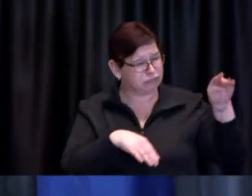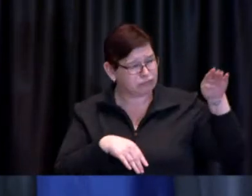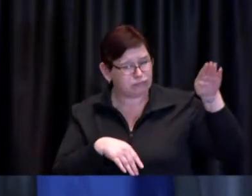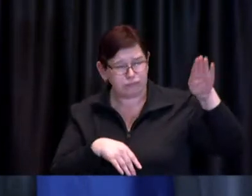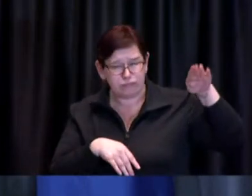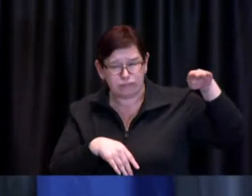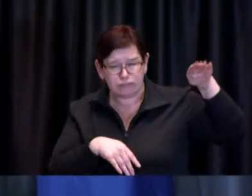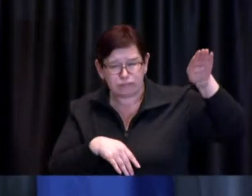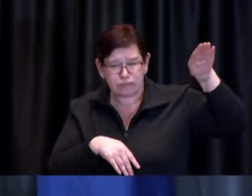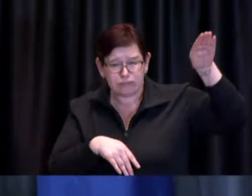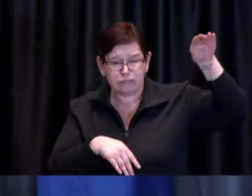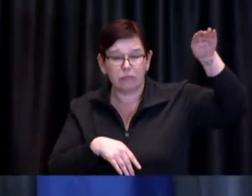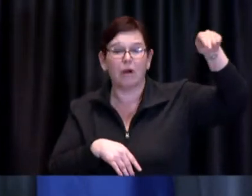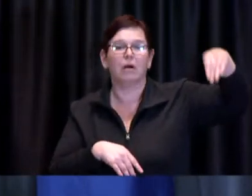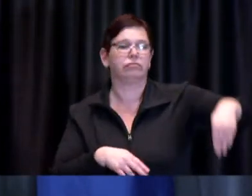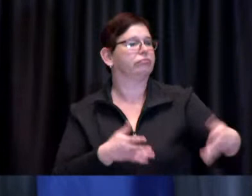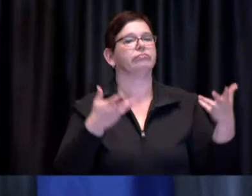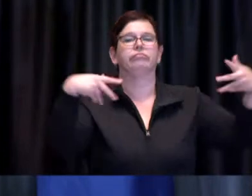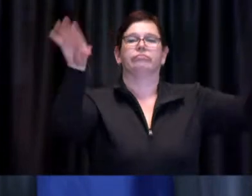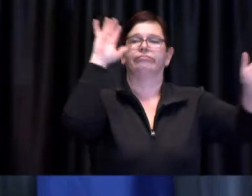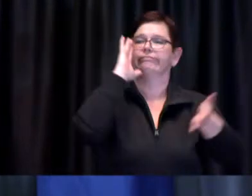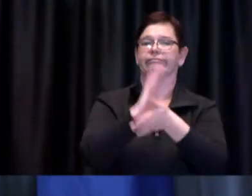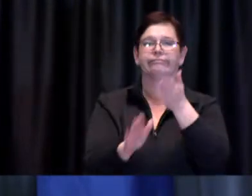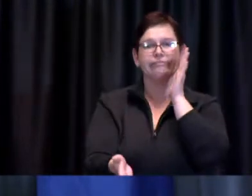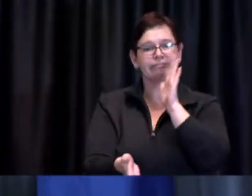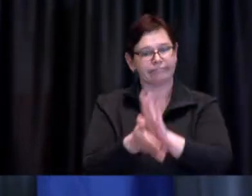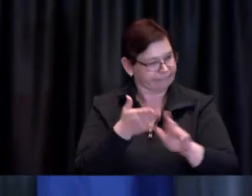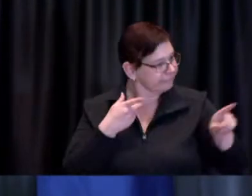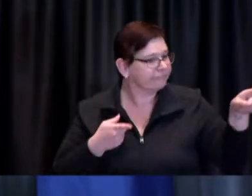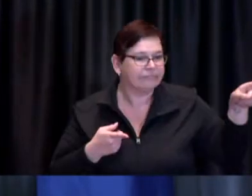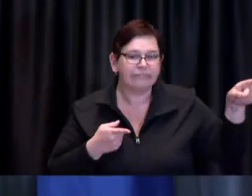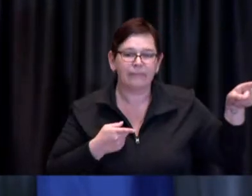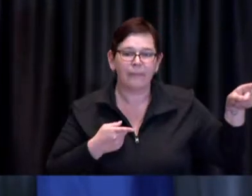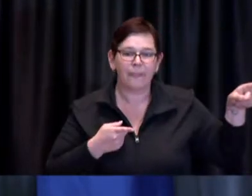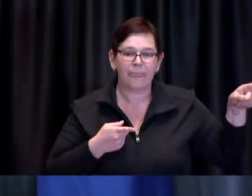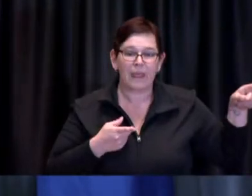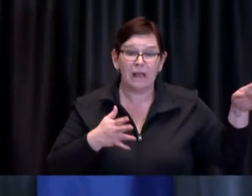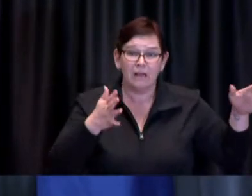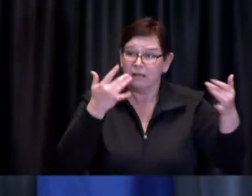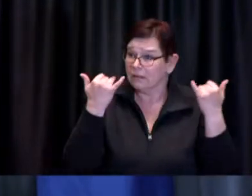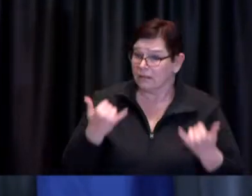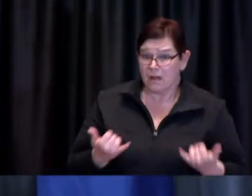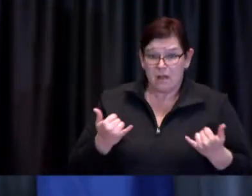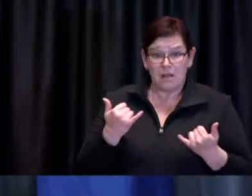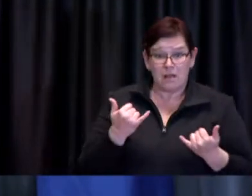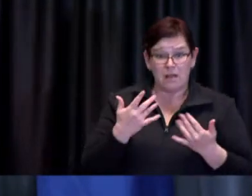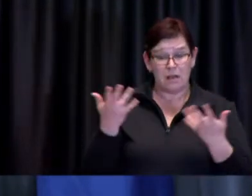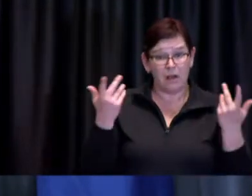Today, we have incomparably advanced scientific and medical knowledge.